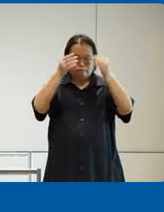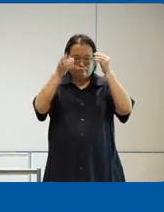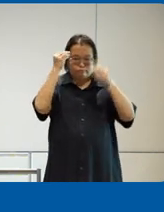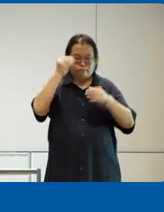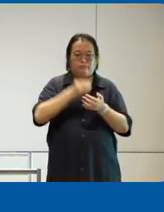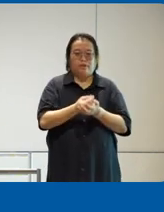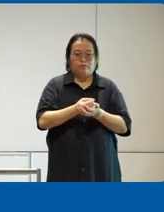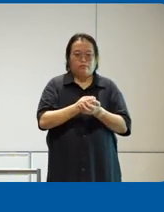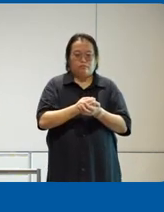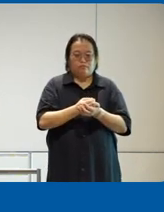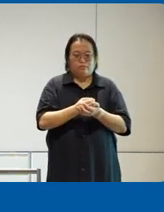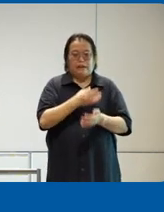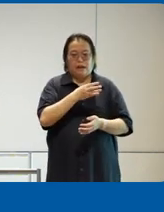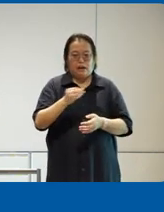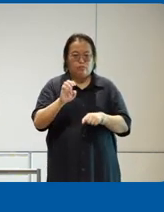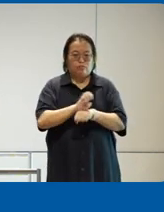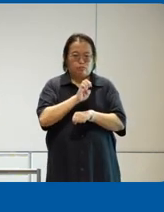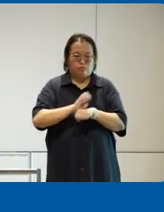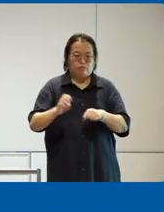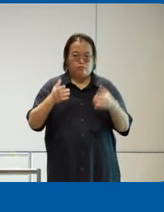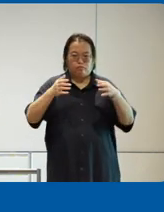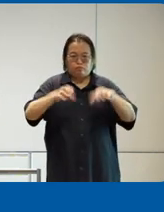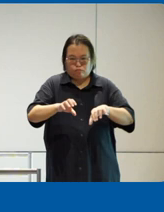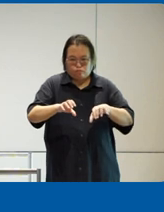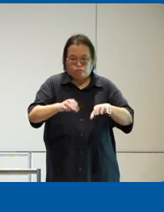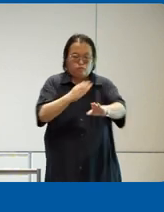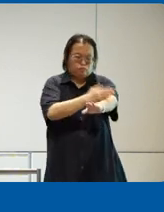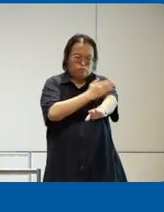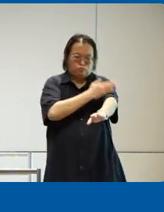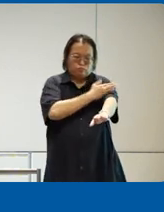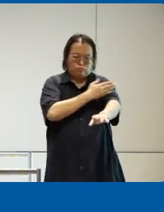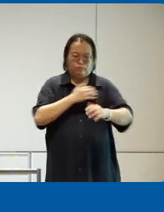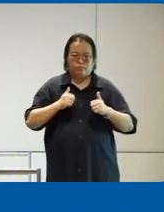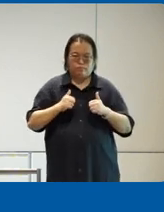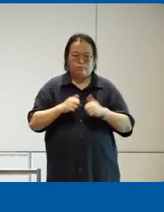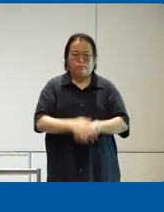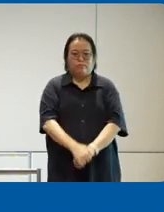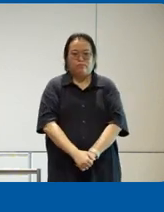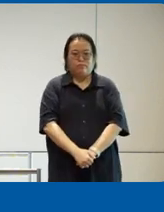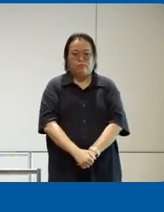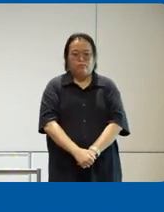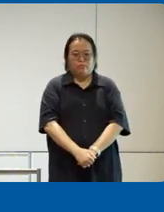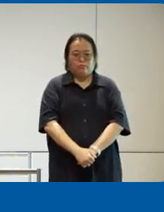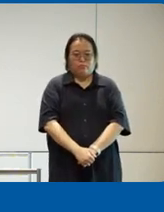opportunities so that's the fundamental there um Windows 11 I'm sure all of you are familiar